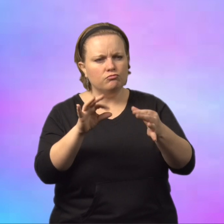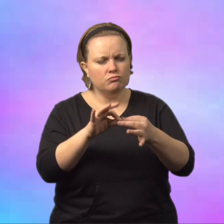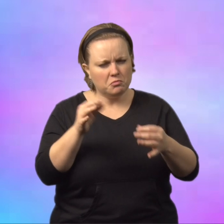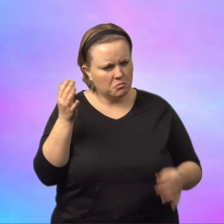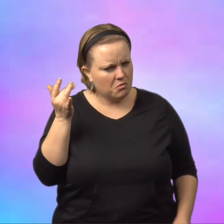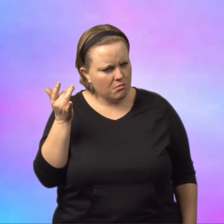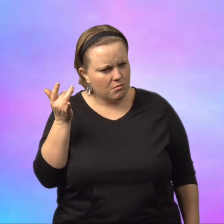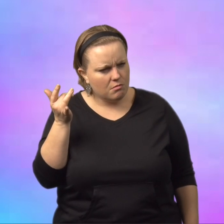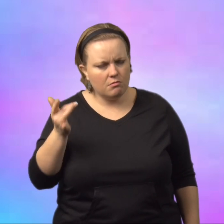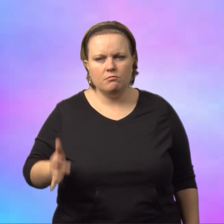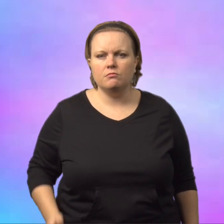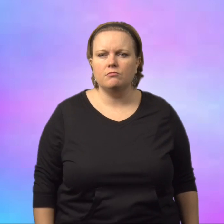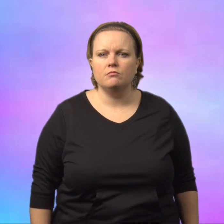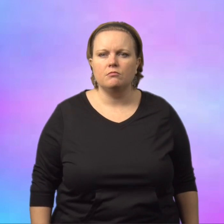Why would she tell them that?